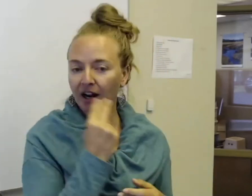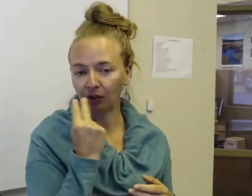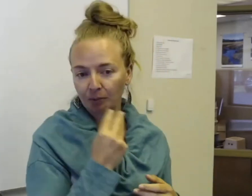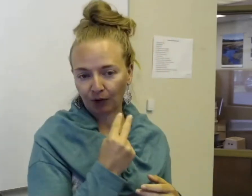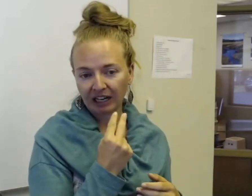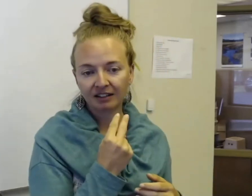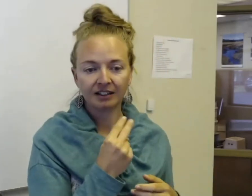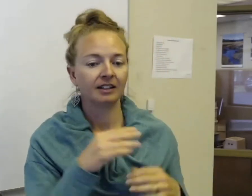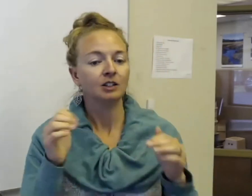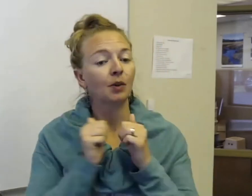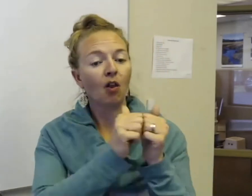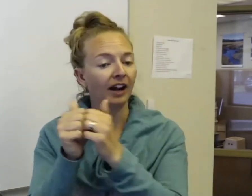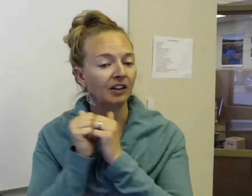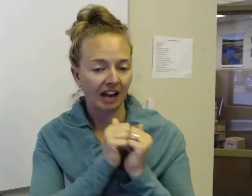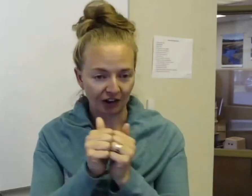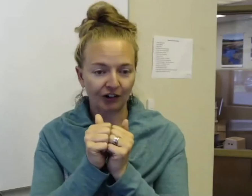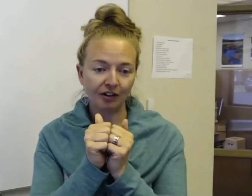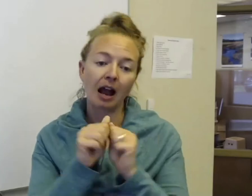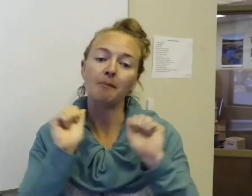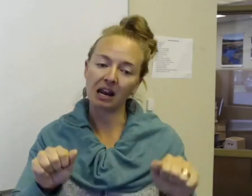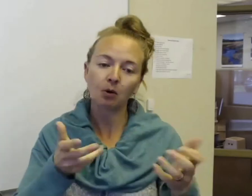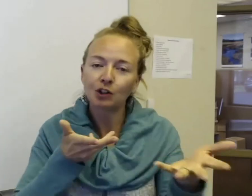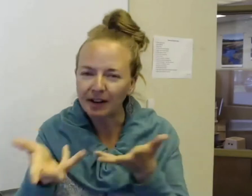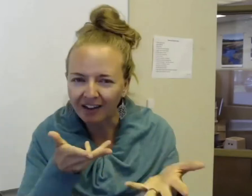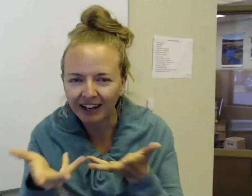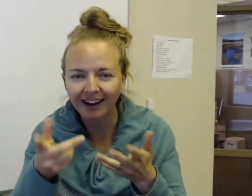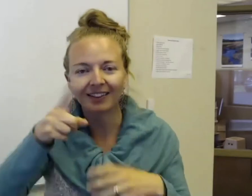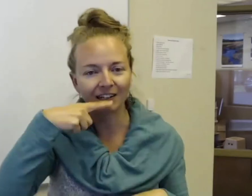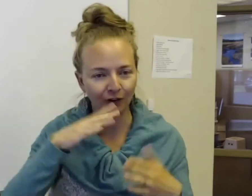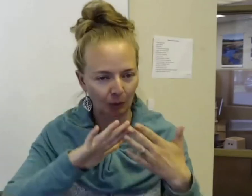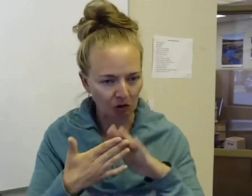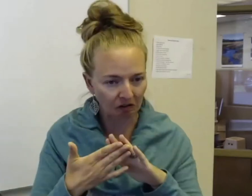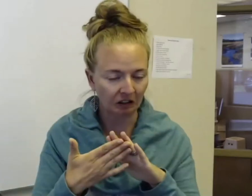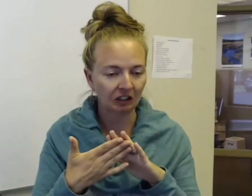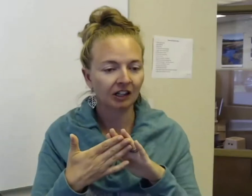how to lip read, so with all that together, I'm able to navigate in the hearing world.